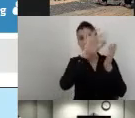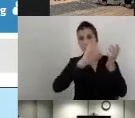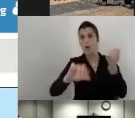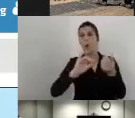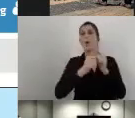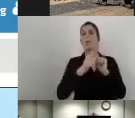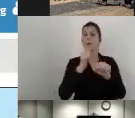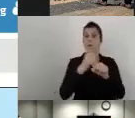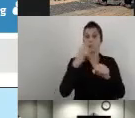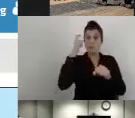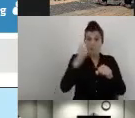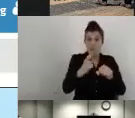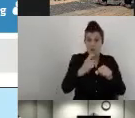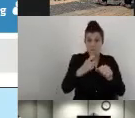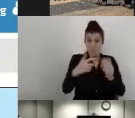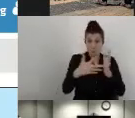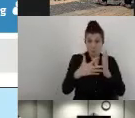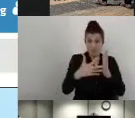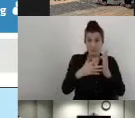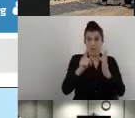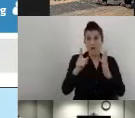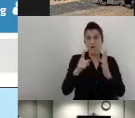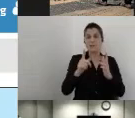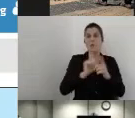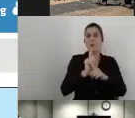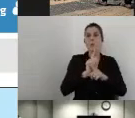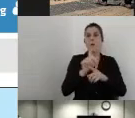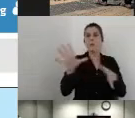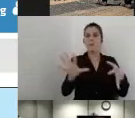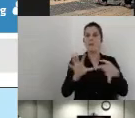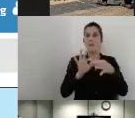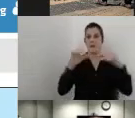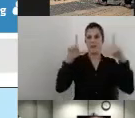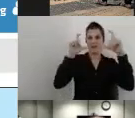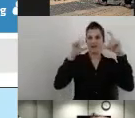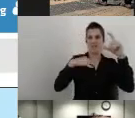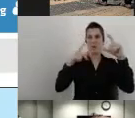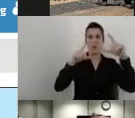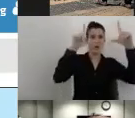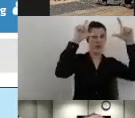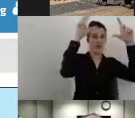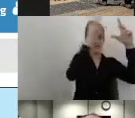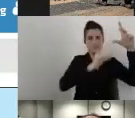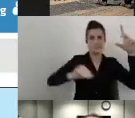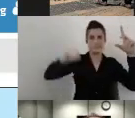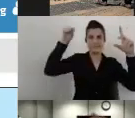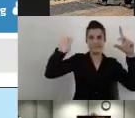this will take me do my camera such that I can directly take a picture and upload it here.